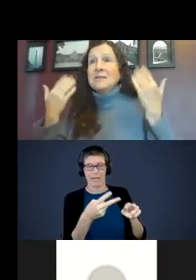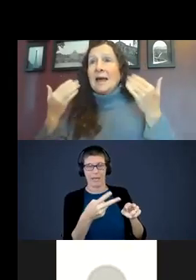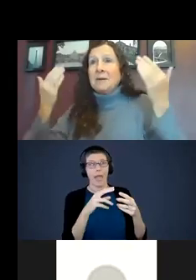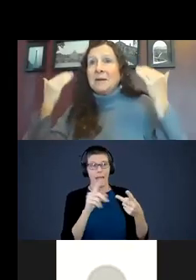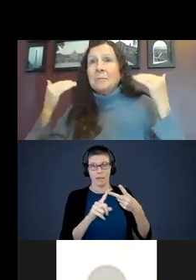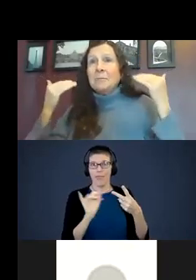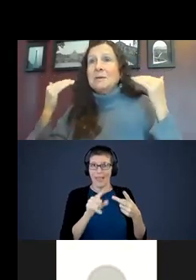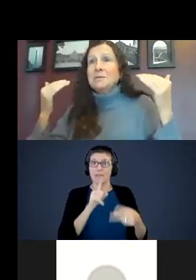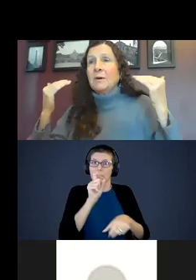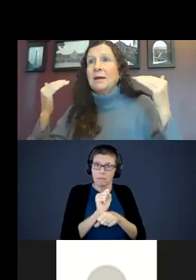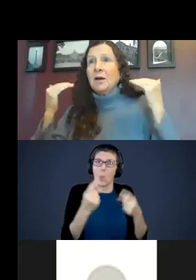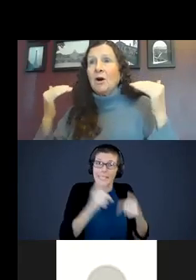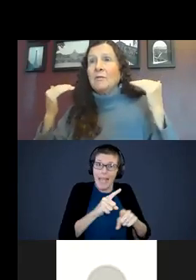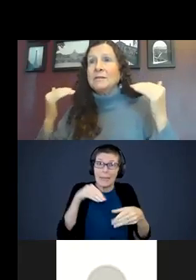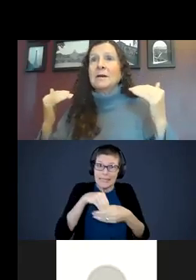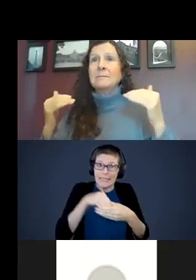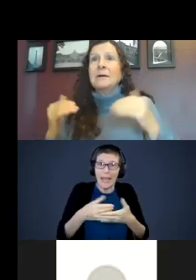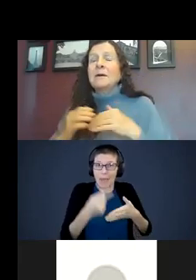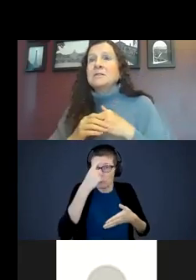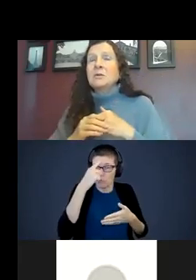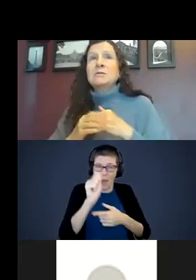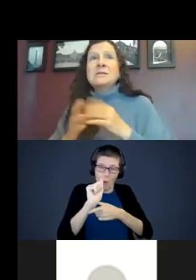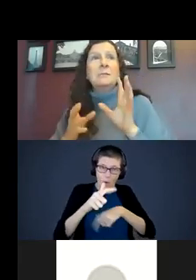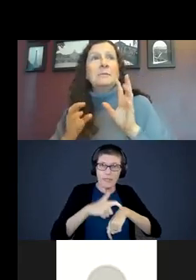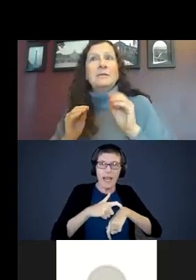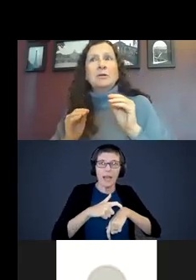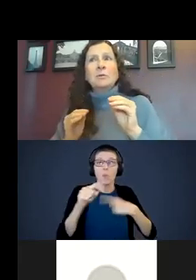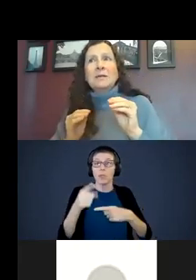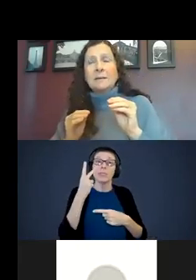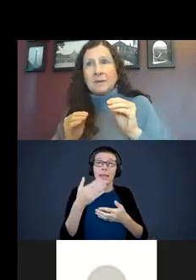is happening in a baby’s brain all the time. When we see a baby doing something,